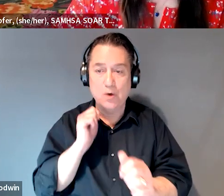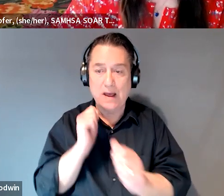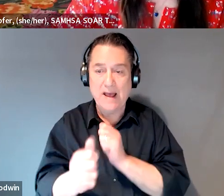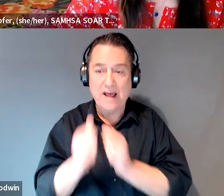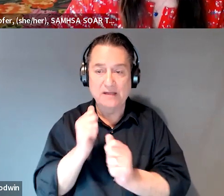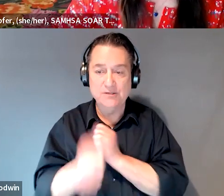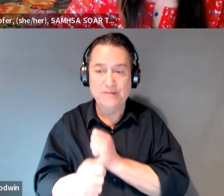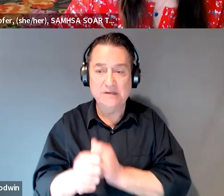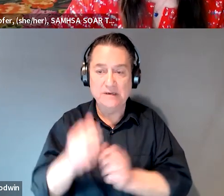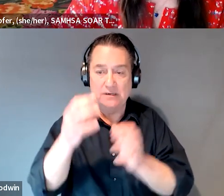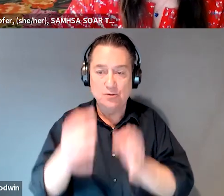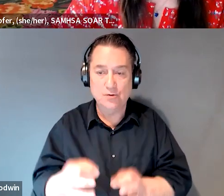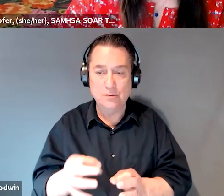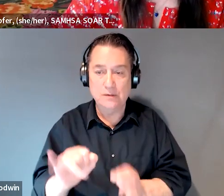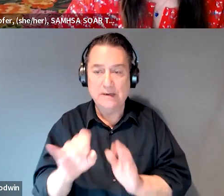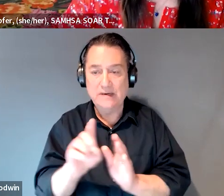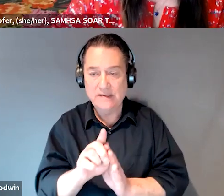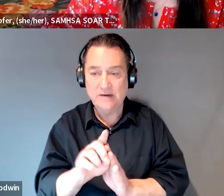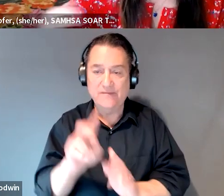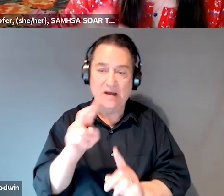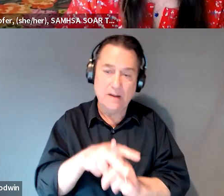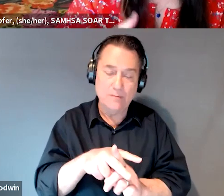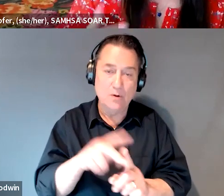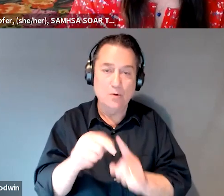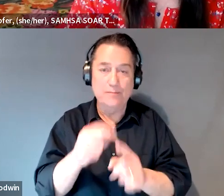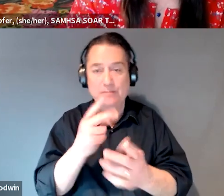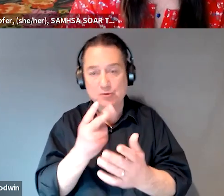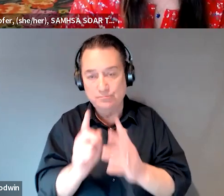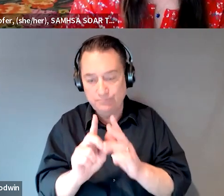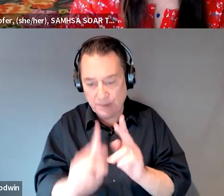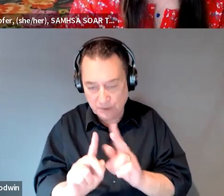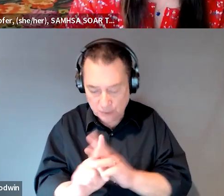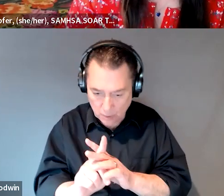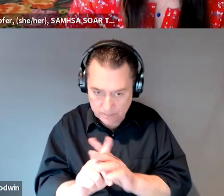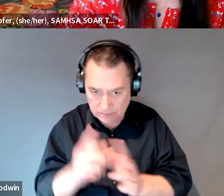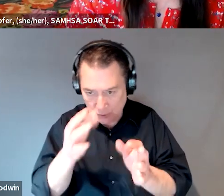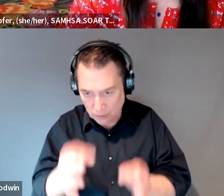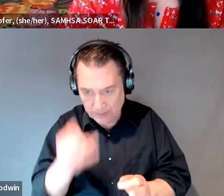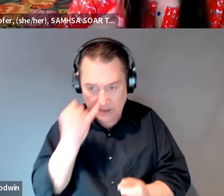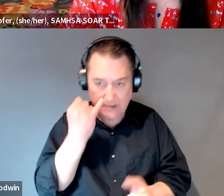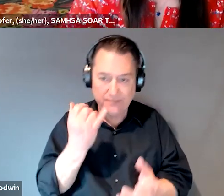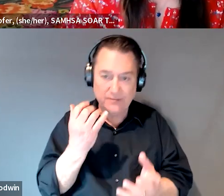and identifying applications. So when folks come to your program and you're determining whether or not you'll be able to provide them